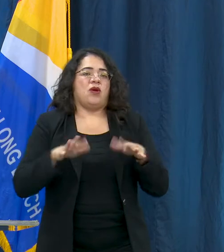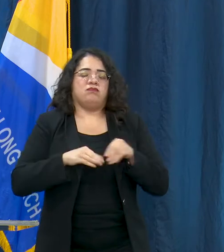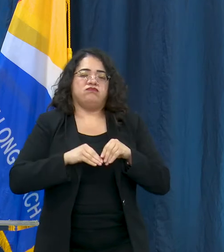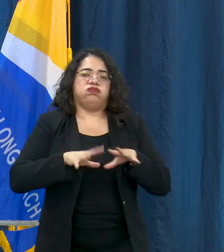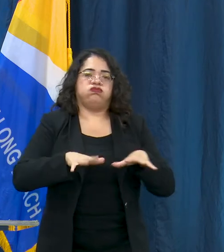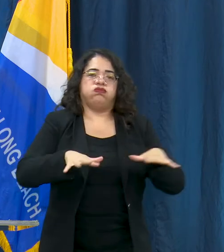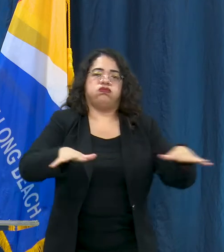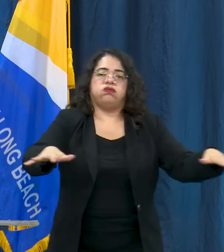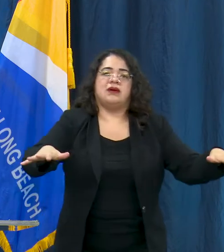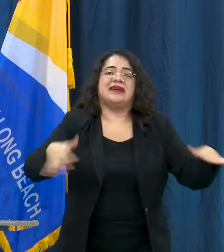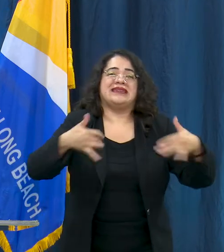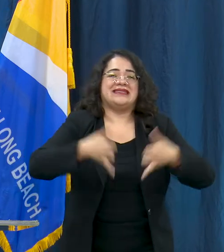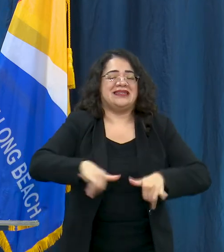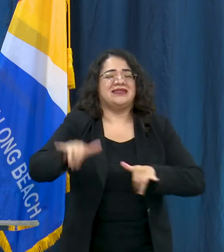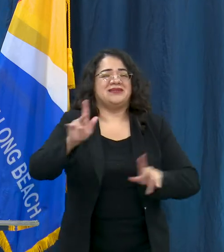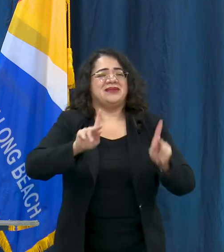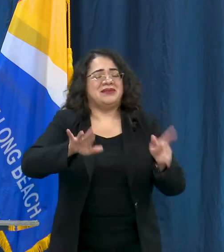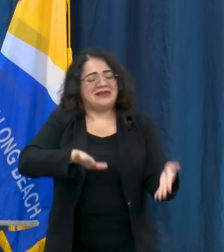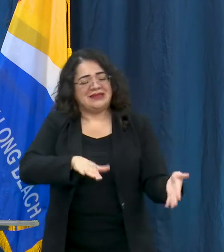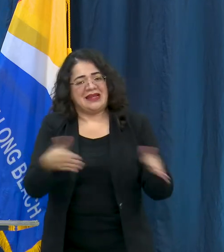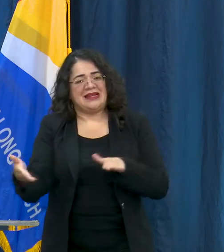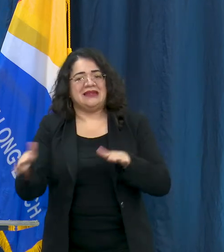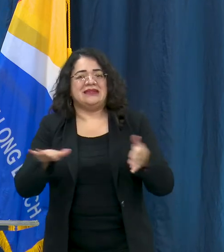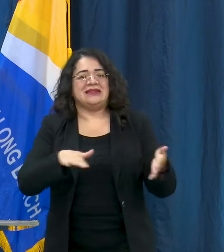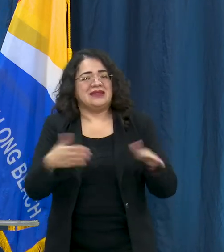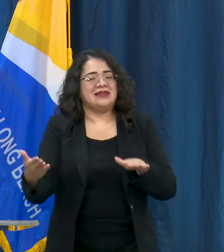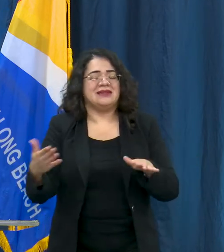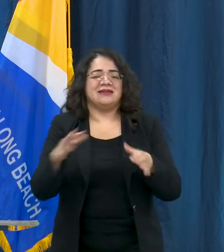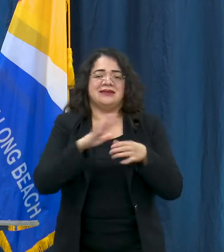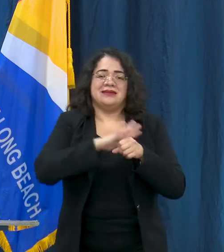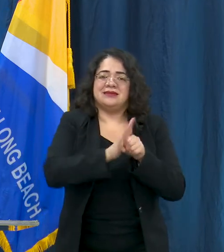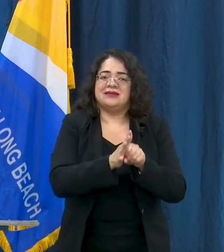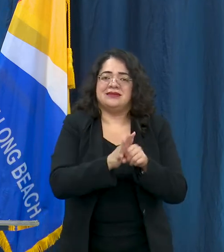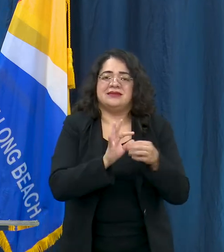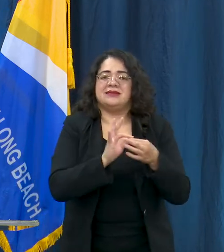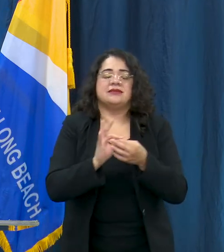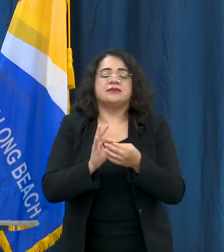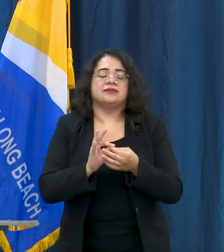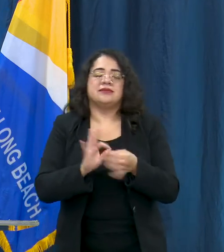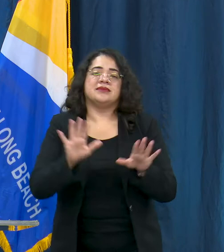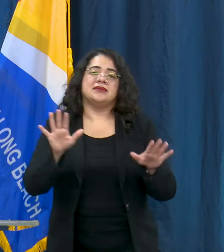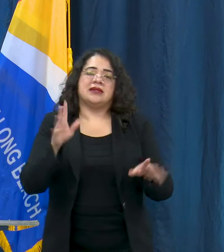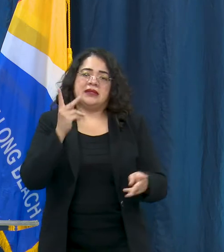still in Long Beach because of COVID-19 and we've got to stay serious and ensure